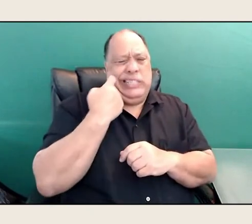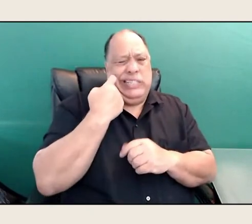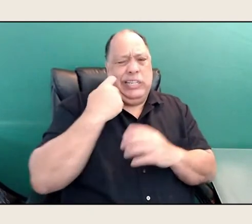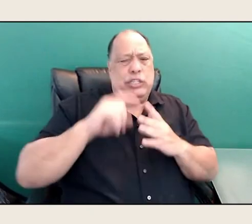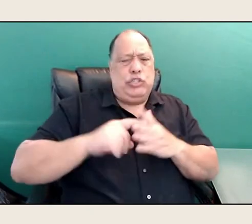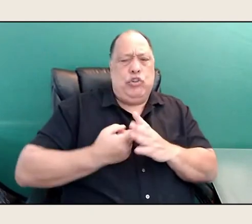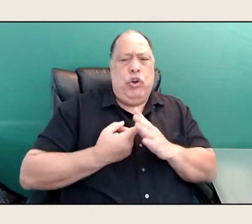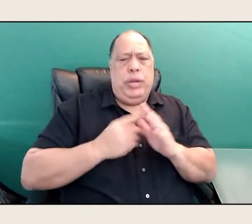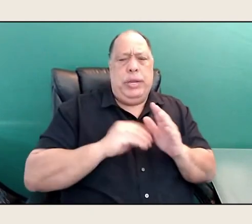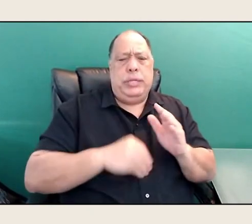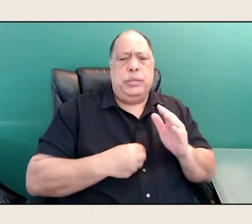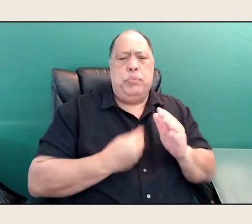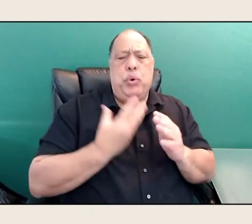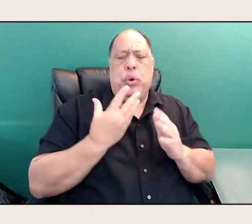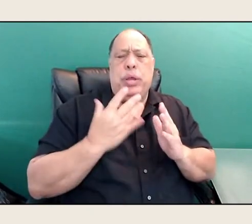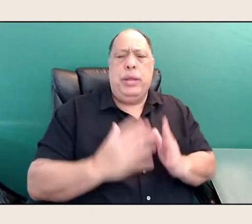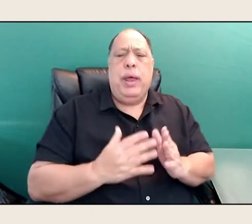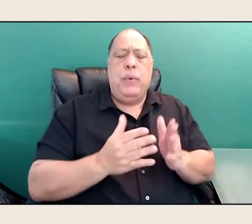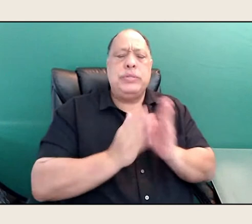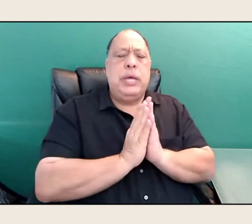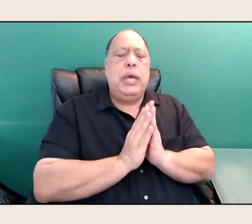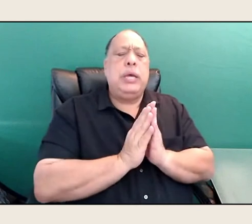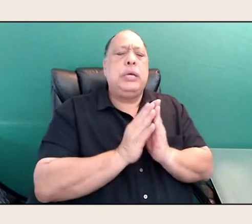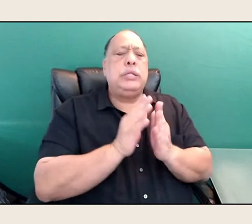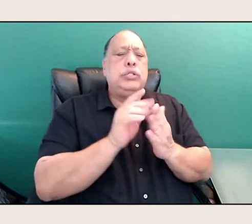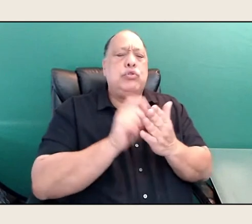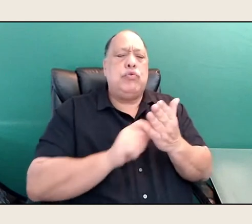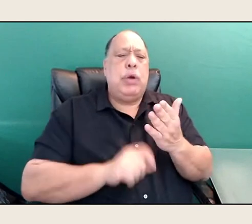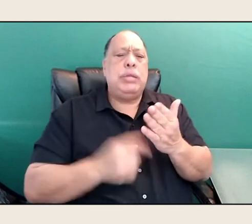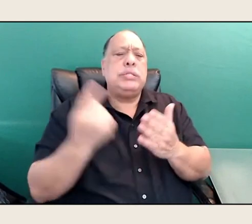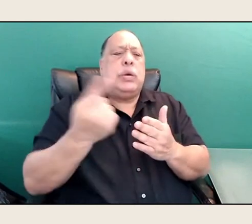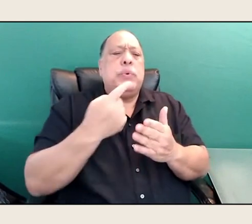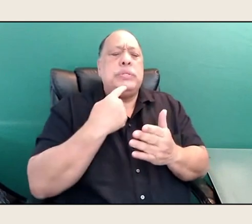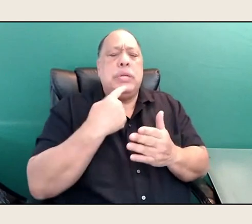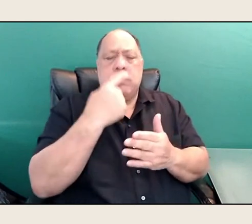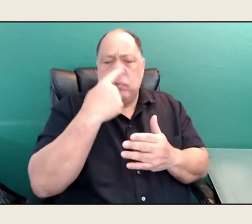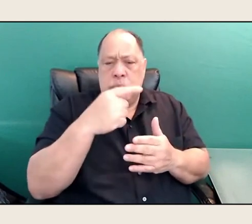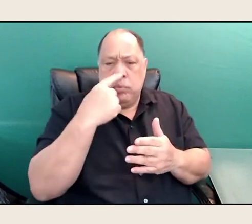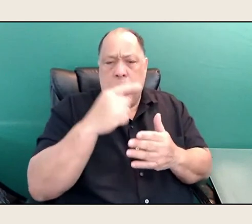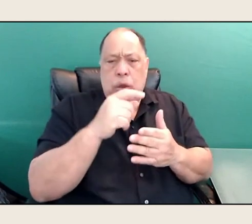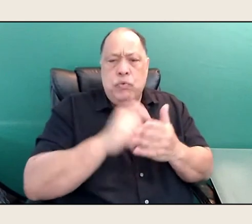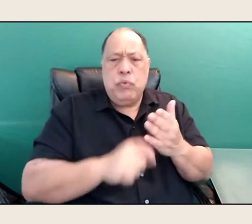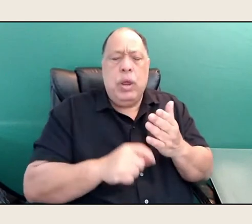and I was asked to write, if somebody said can you write a poem to encourage young Native poets?